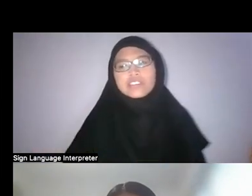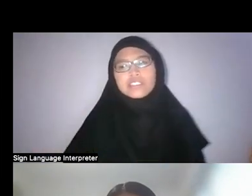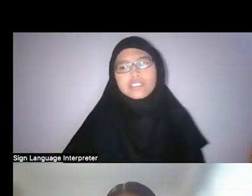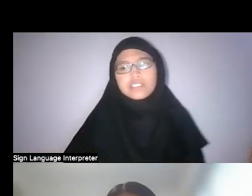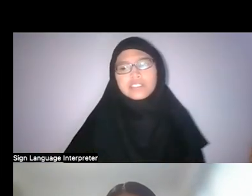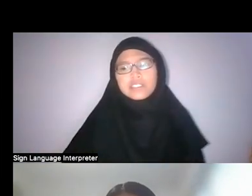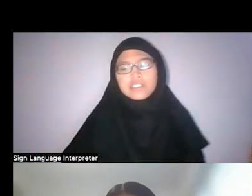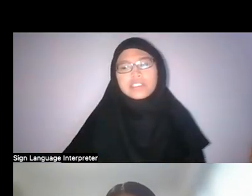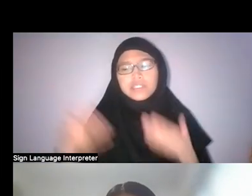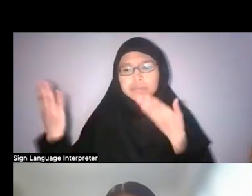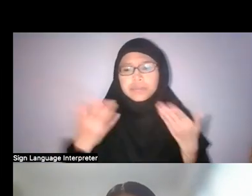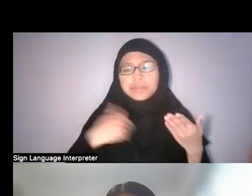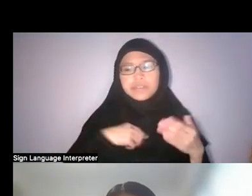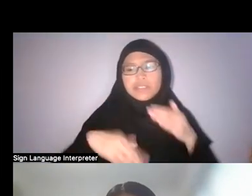Which brings me to the next question: